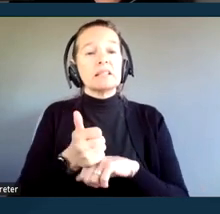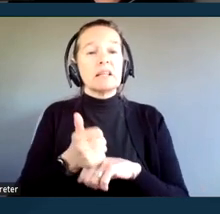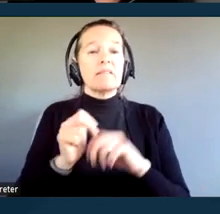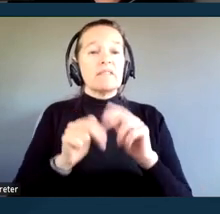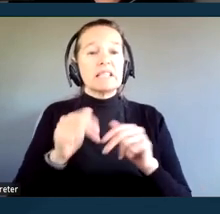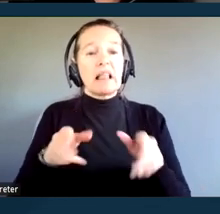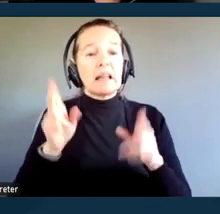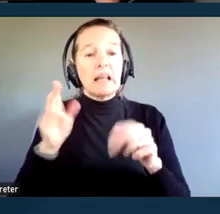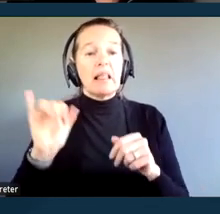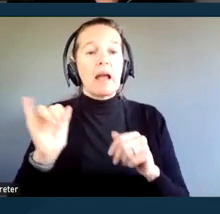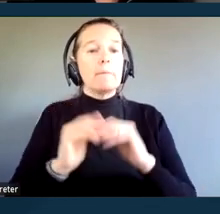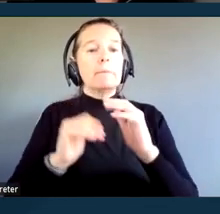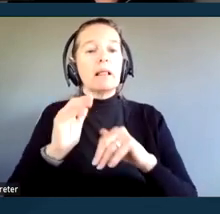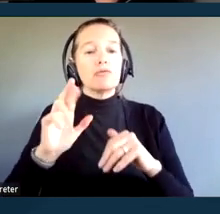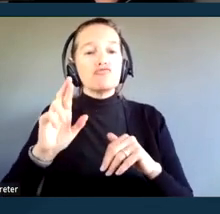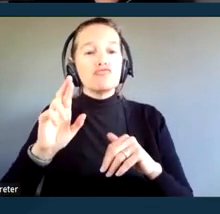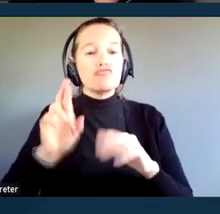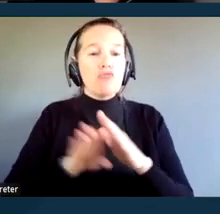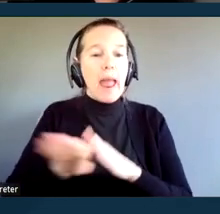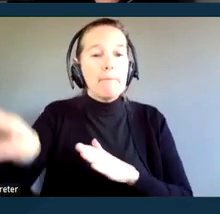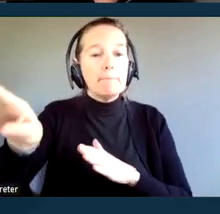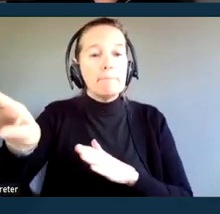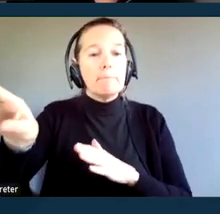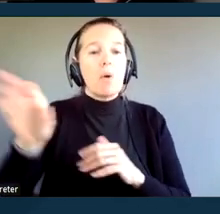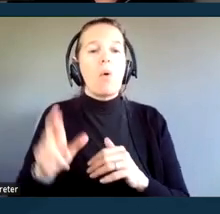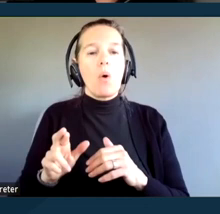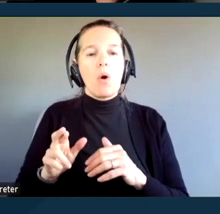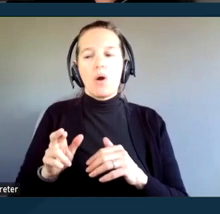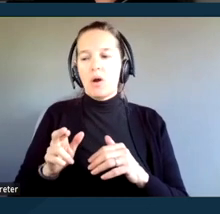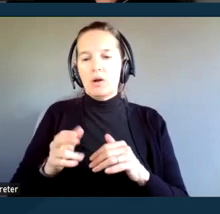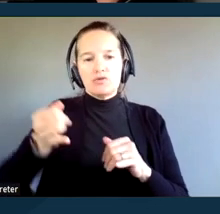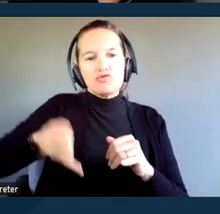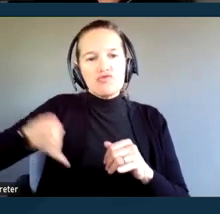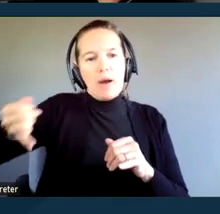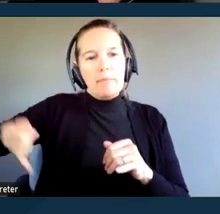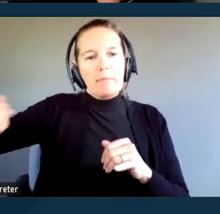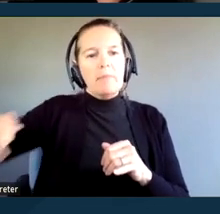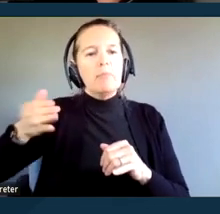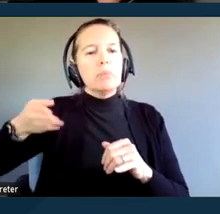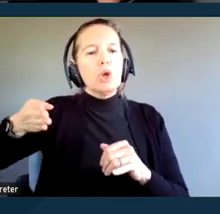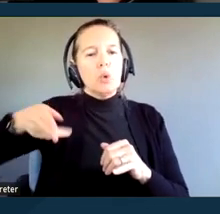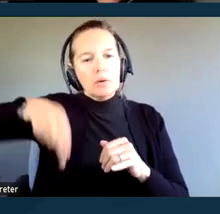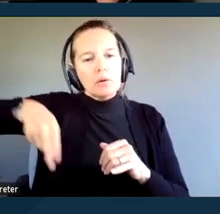building a ramp or striping a parking space, and the construction of new facilities.